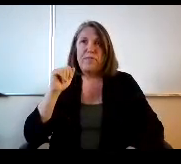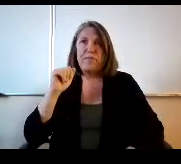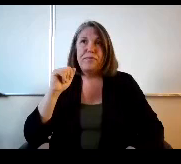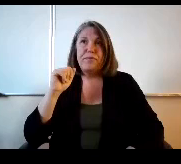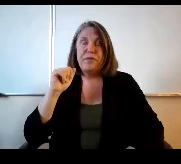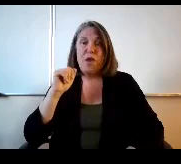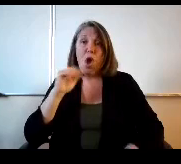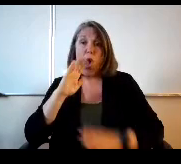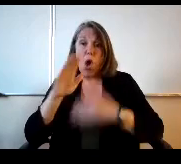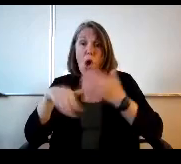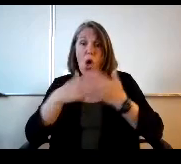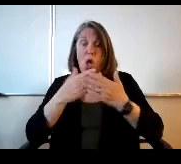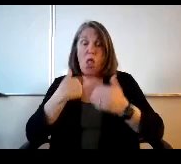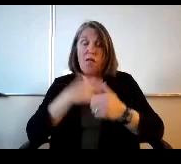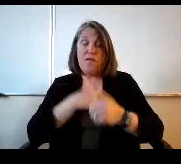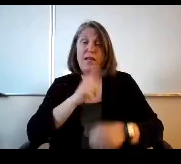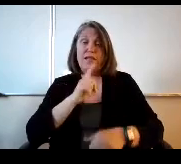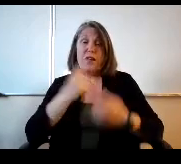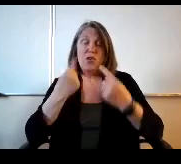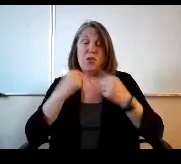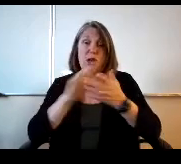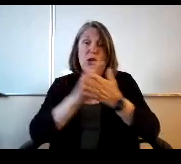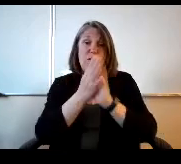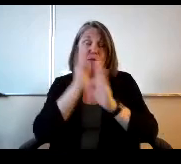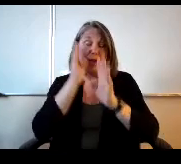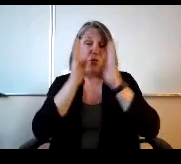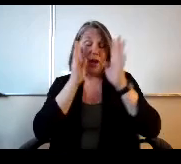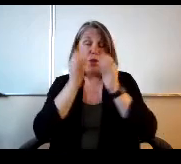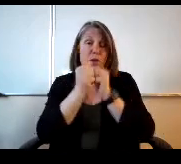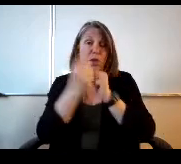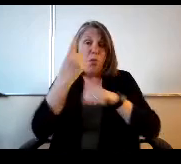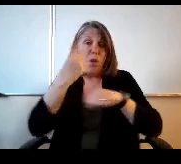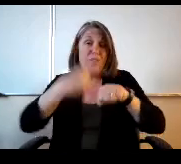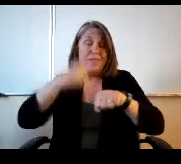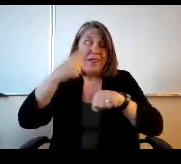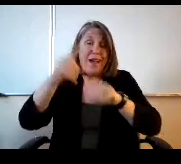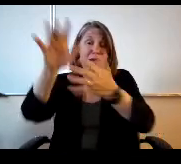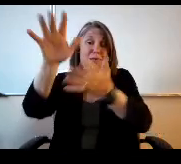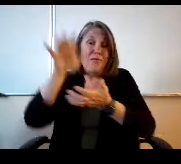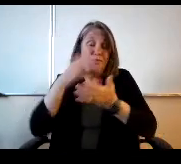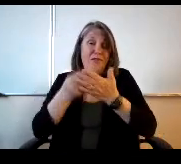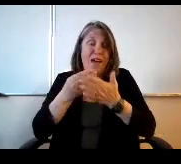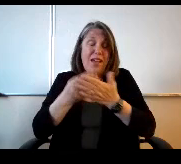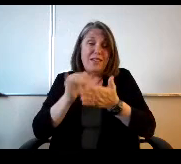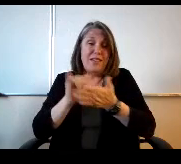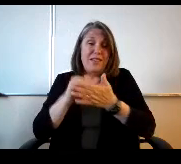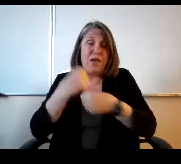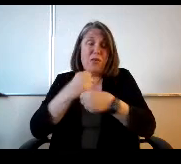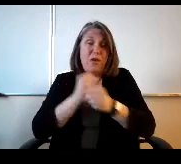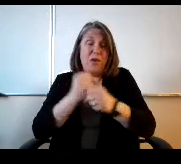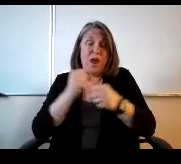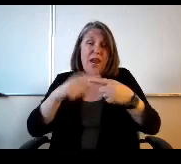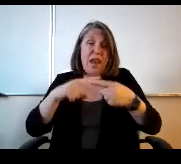creative with one time funds that we create a reccuring resource that carries on long into the future